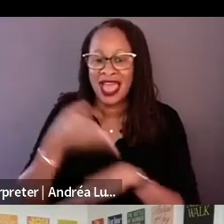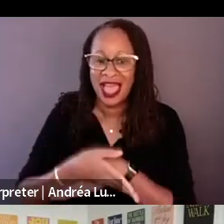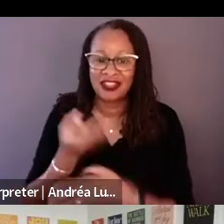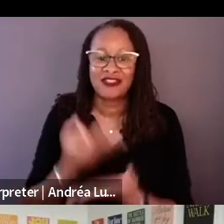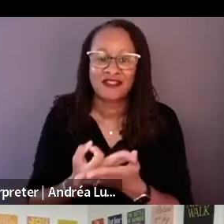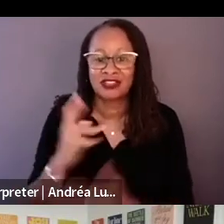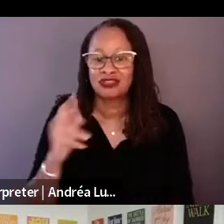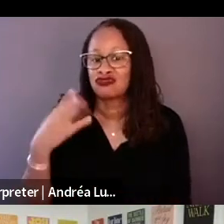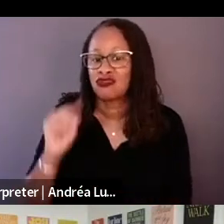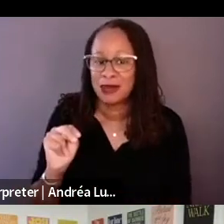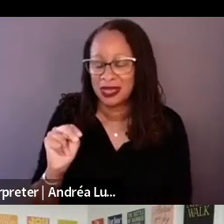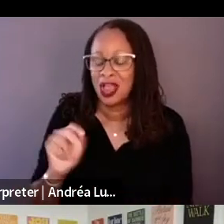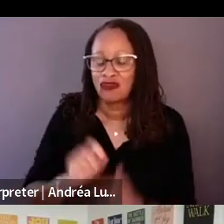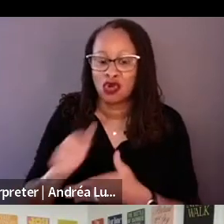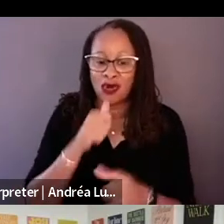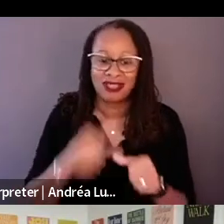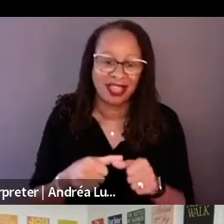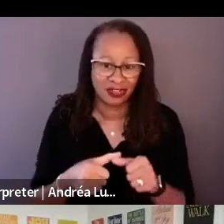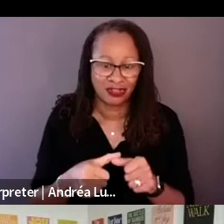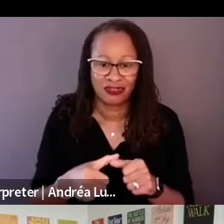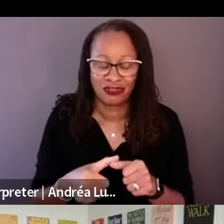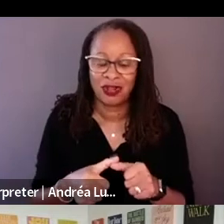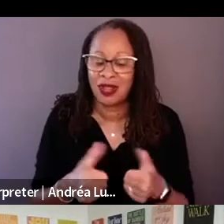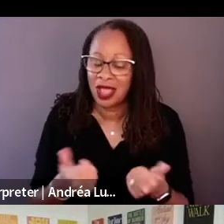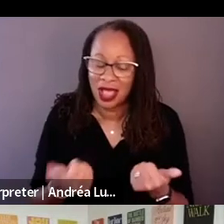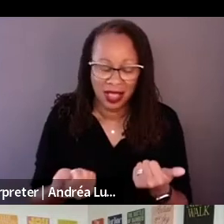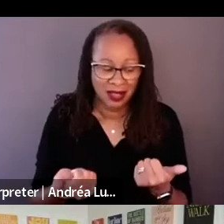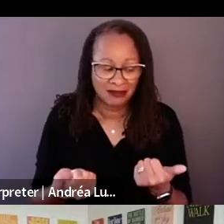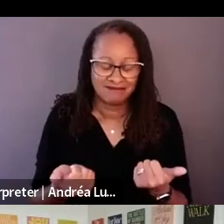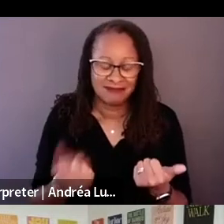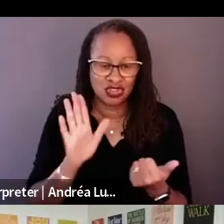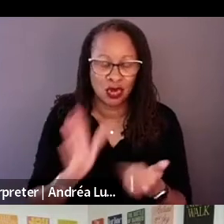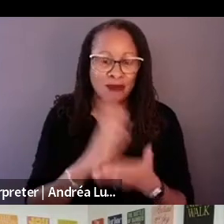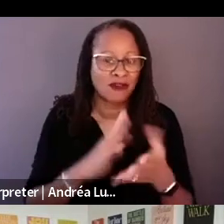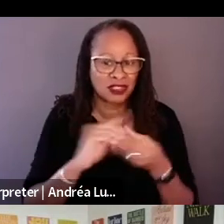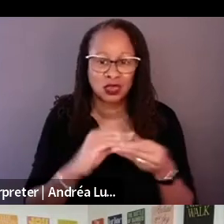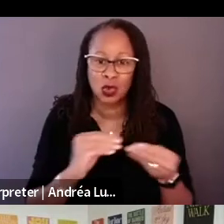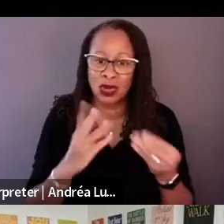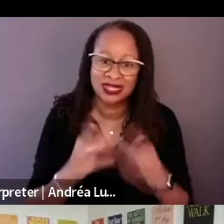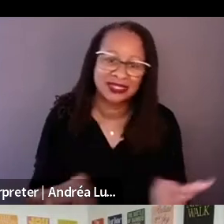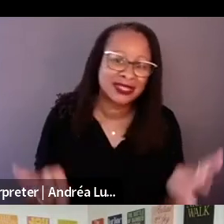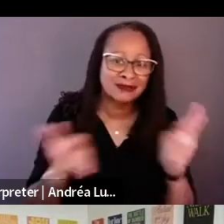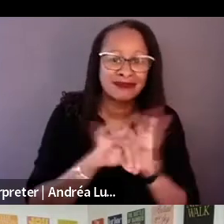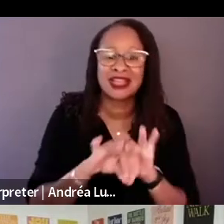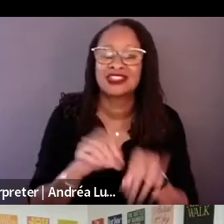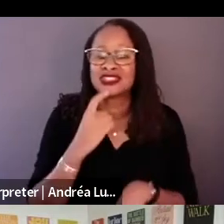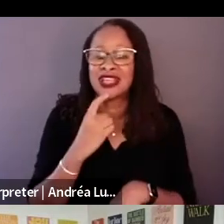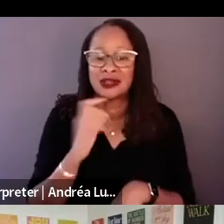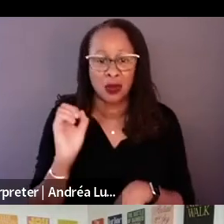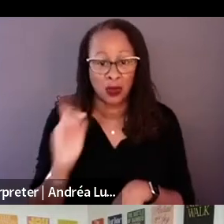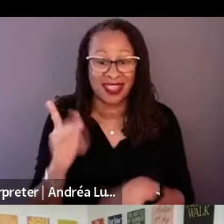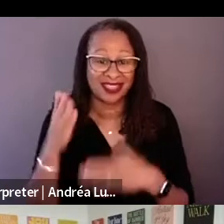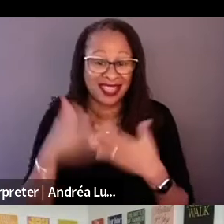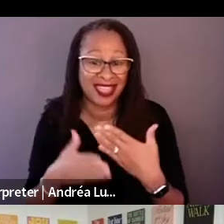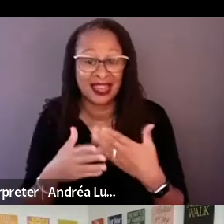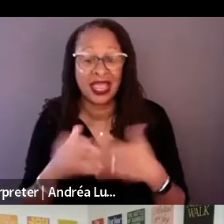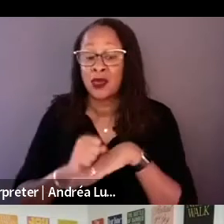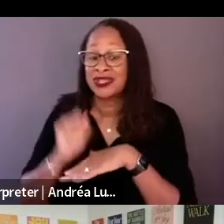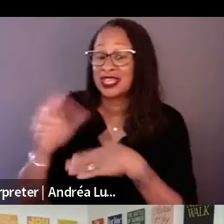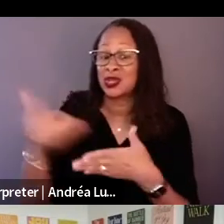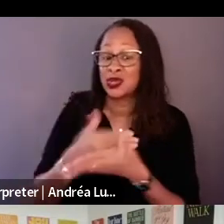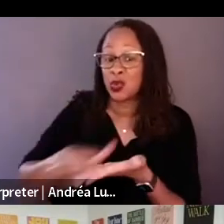of the story, and then she retro actively said fine, and we sent a new one. That was the most